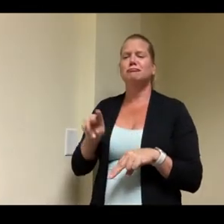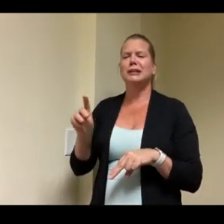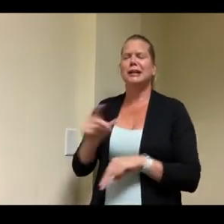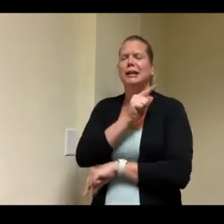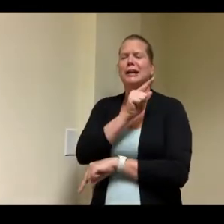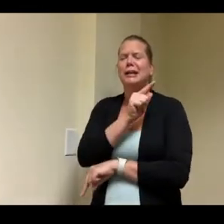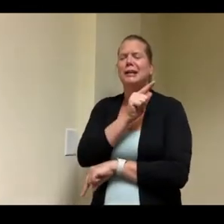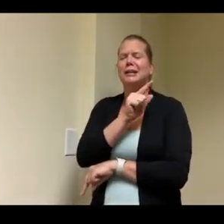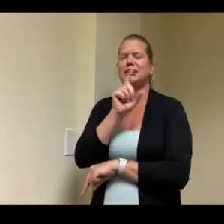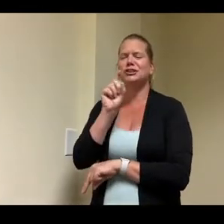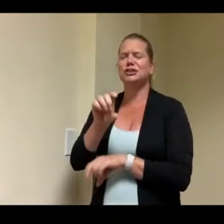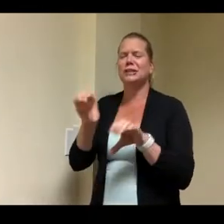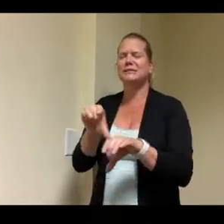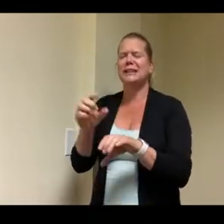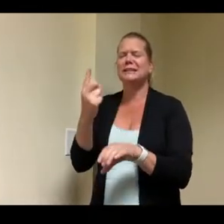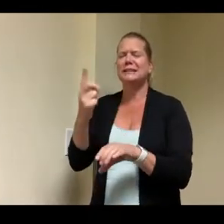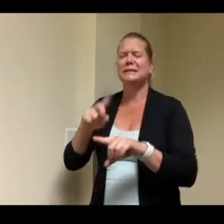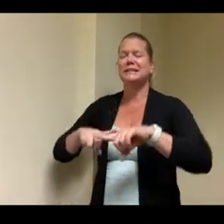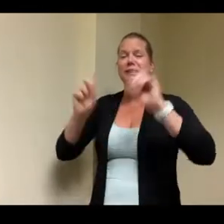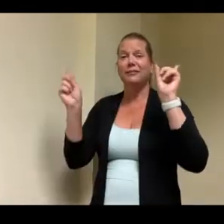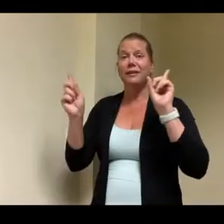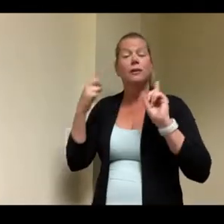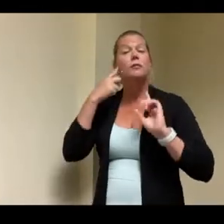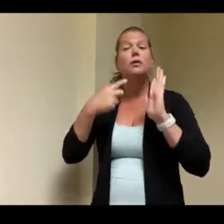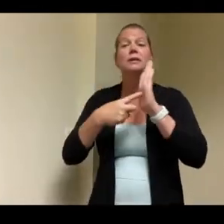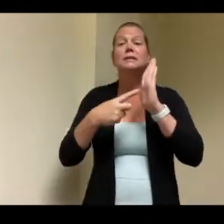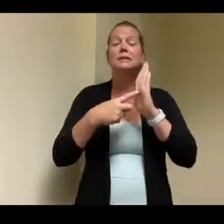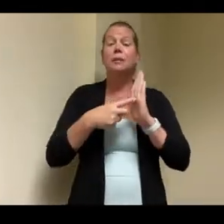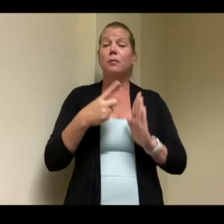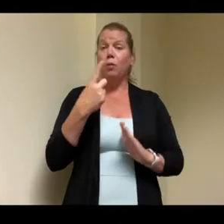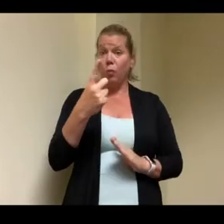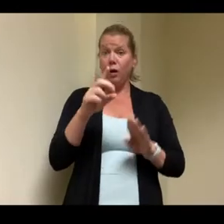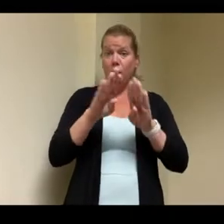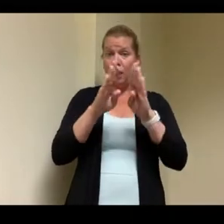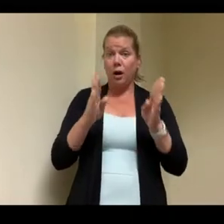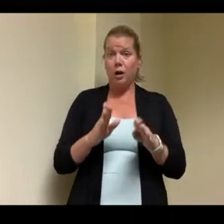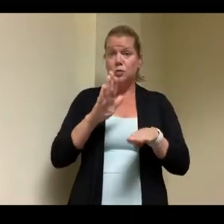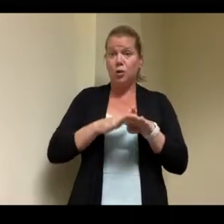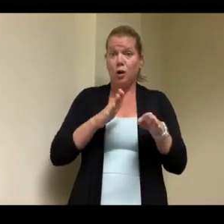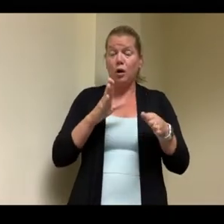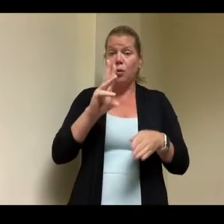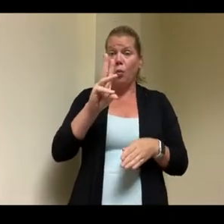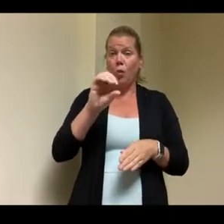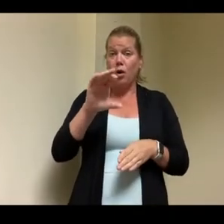walcott walcott street and welcome road and milton um i think